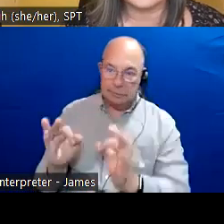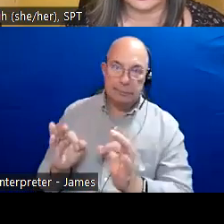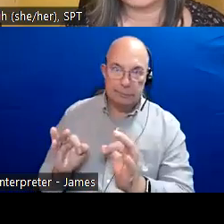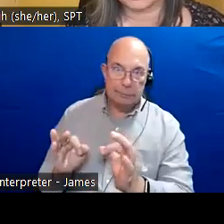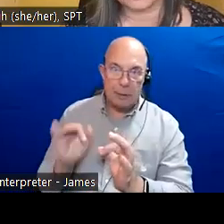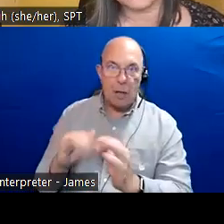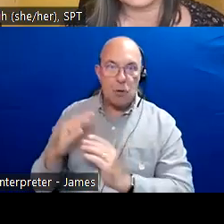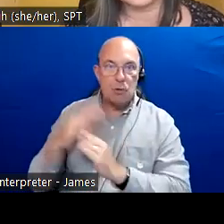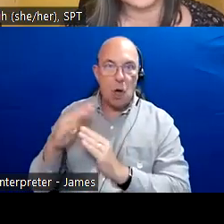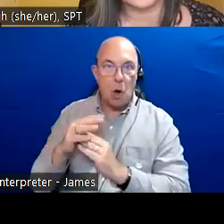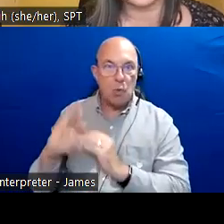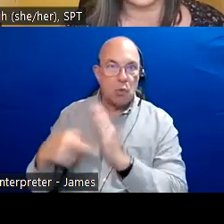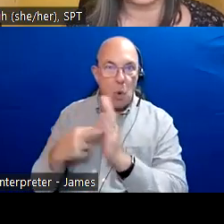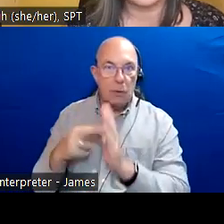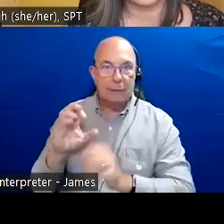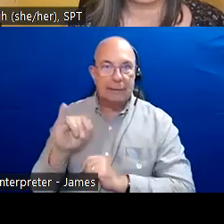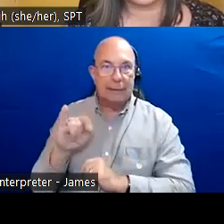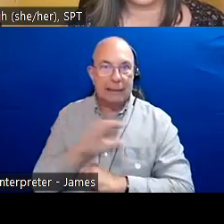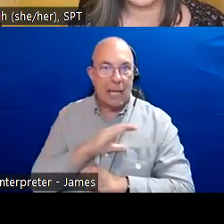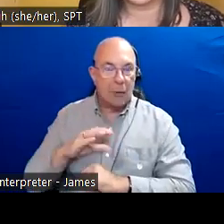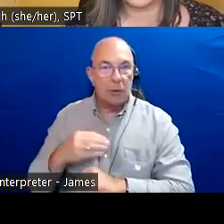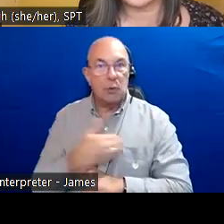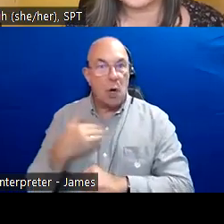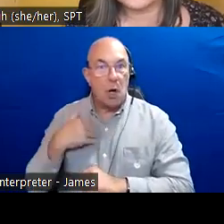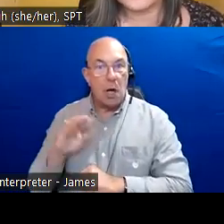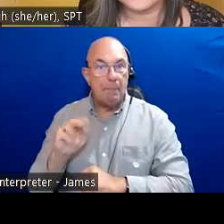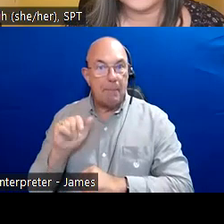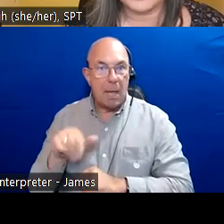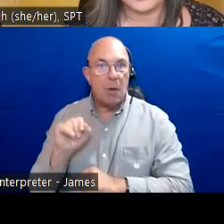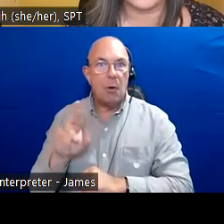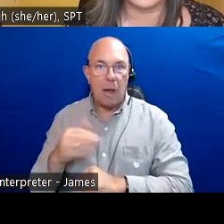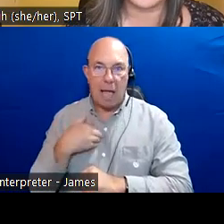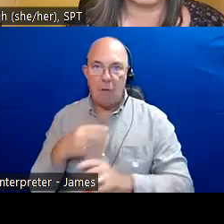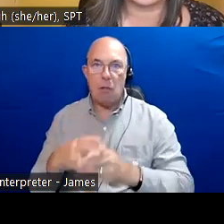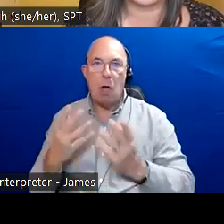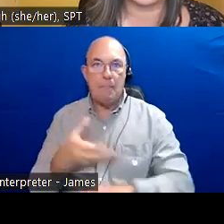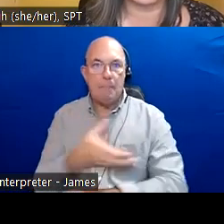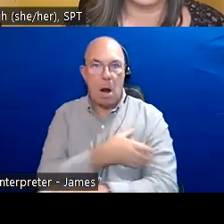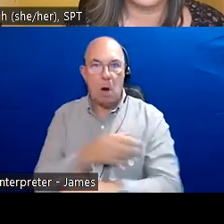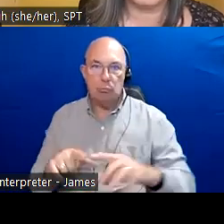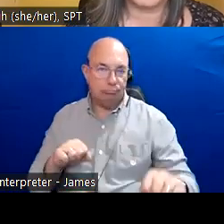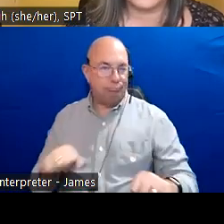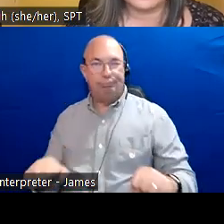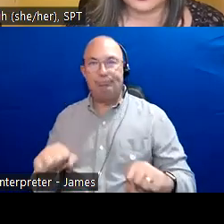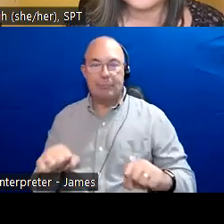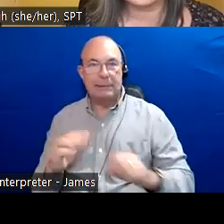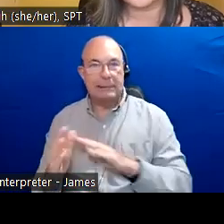the chat that includes myself Melissa, -- we are going to get started shortly but just